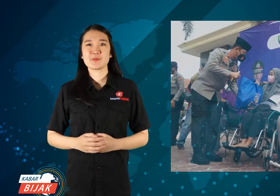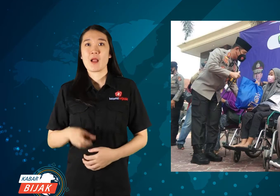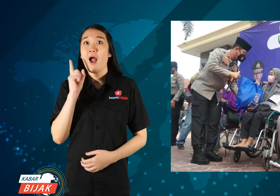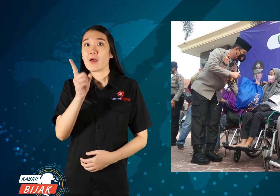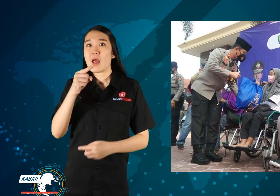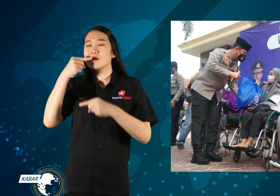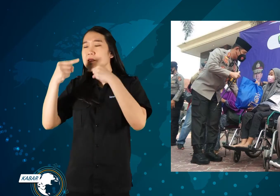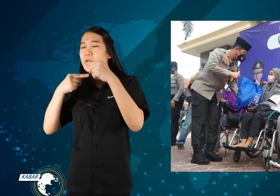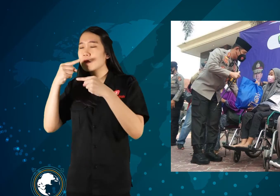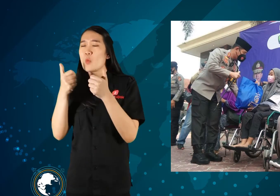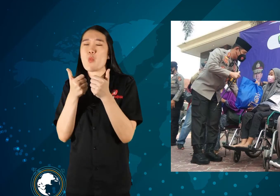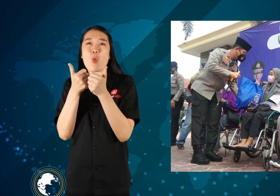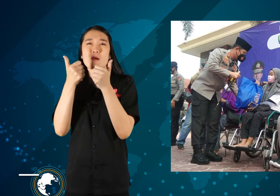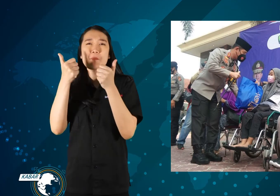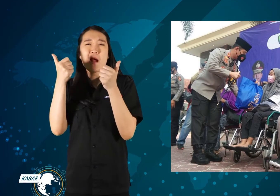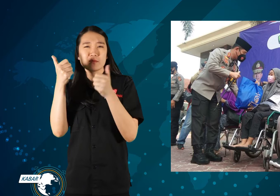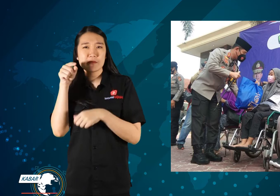There is an extraordinary story.